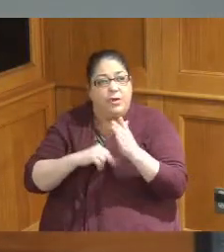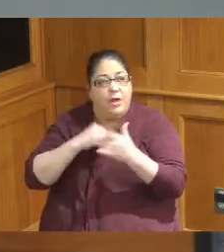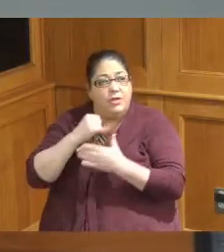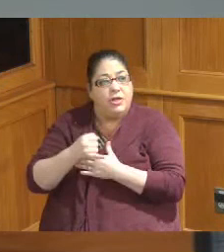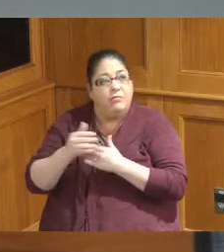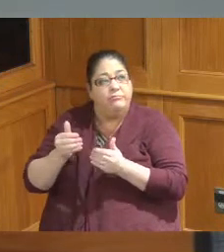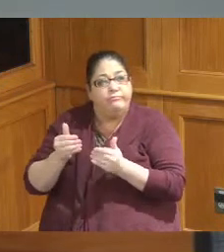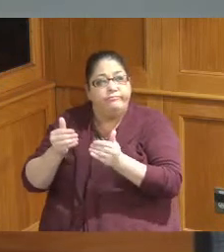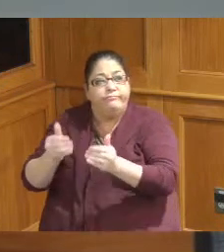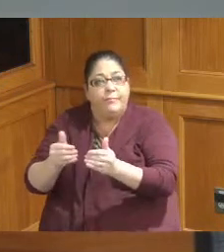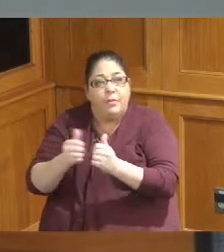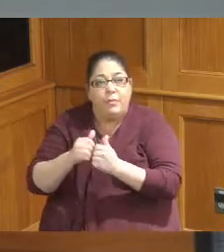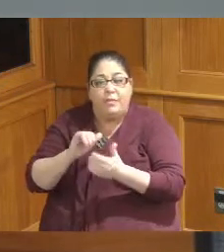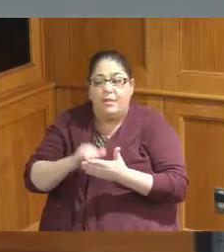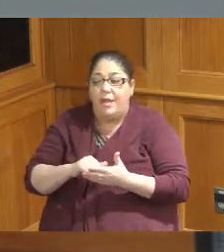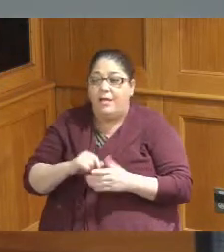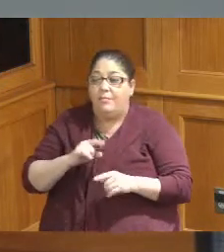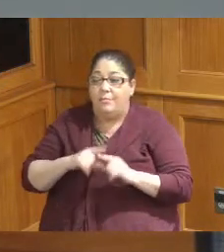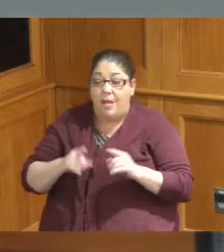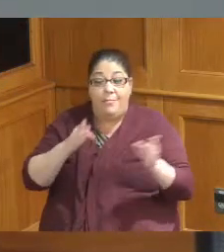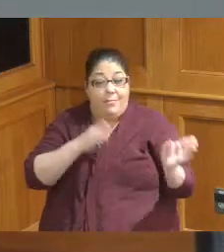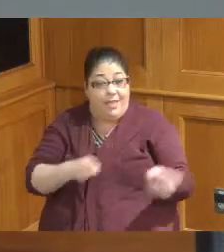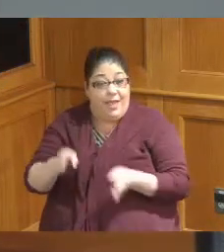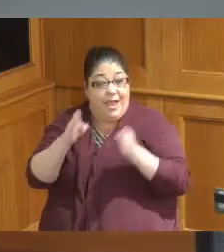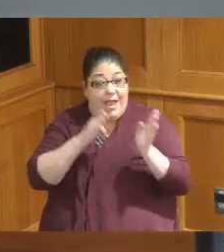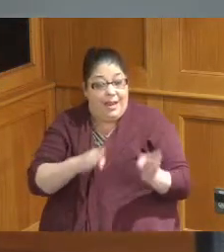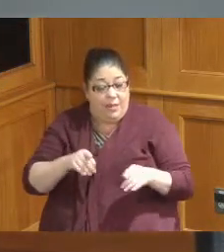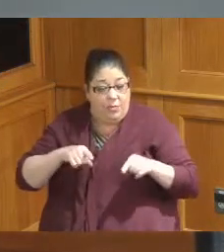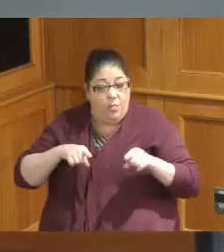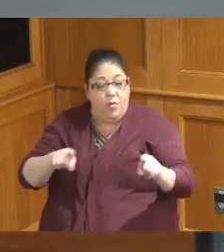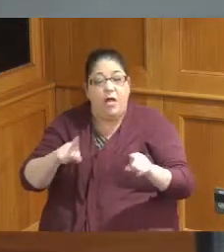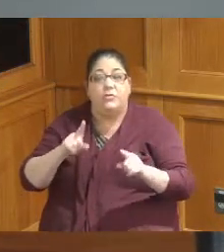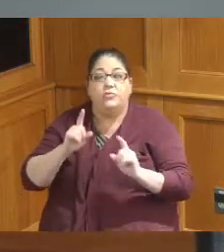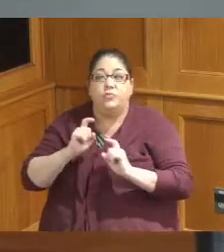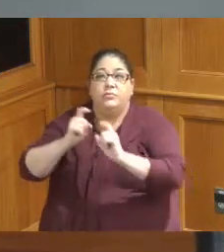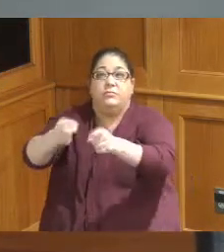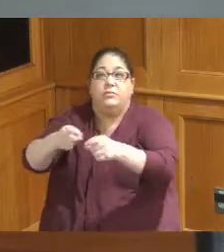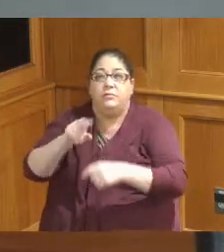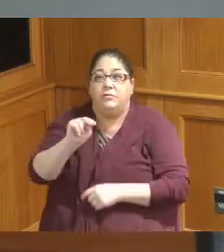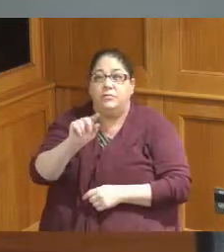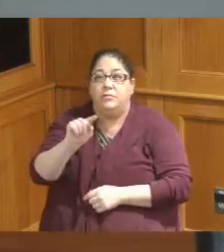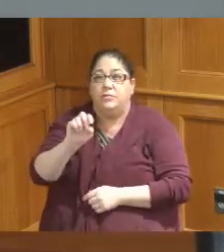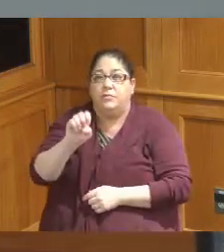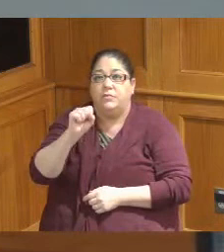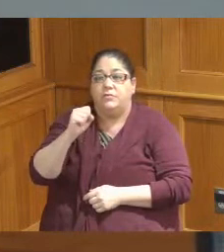was to issue while that planning was going on to issue notes to for three years I believe we